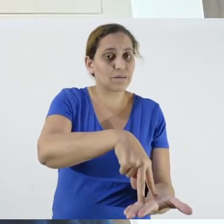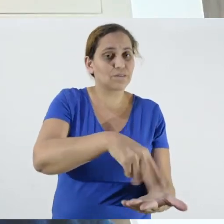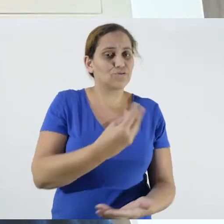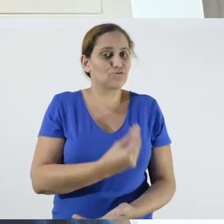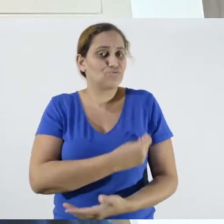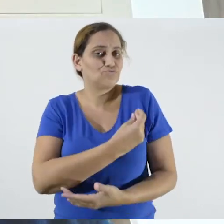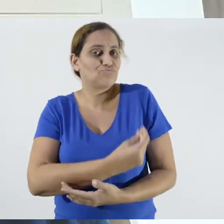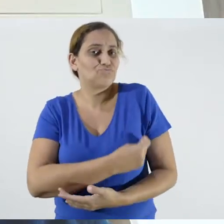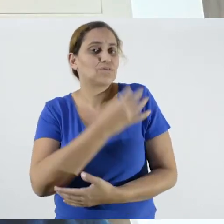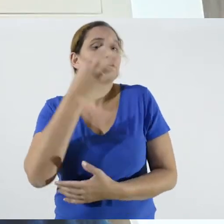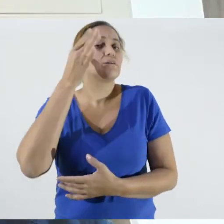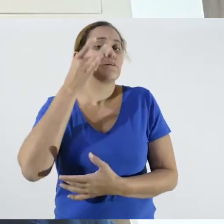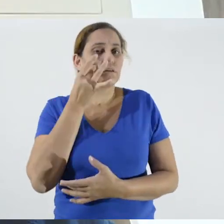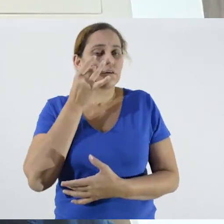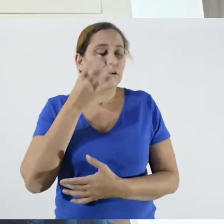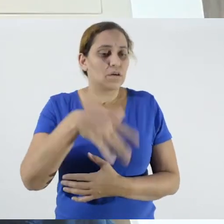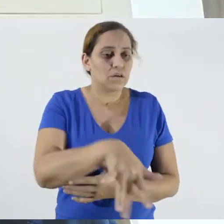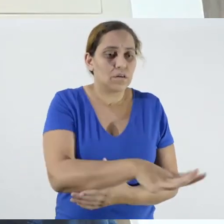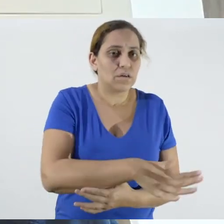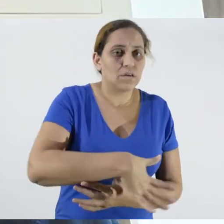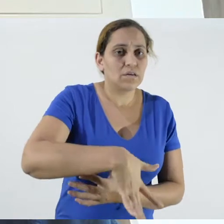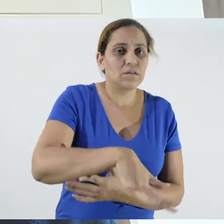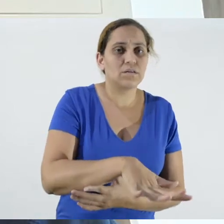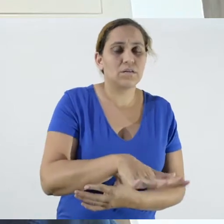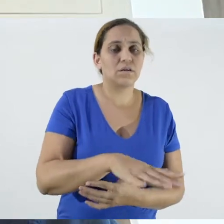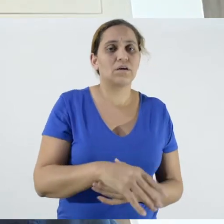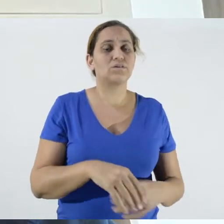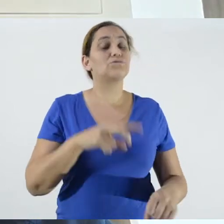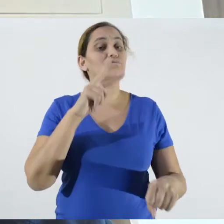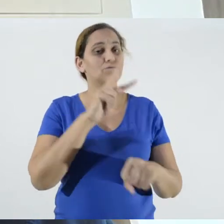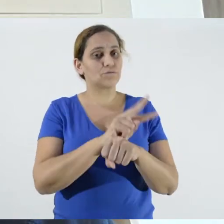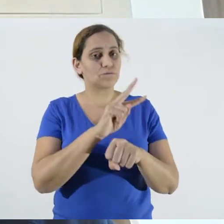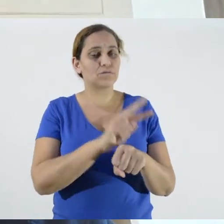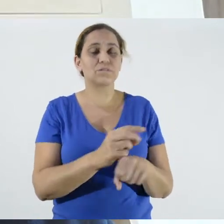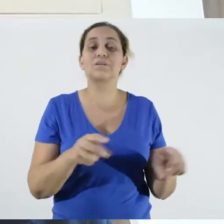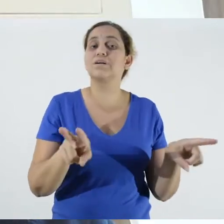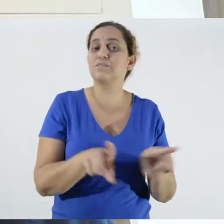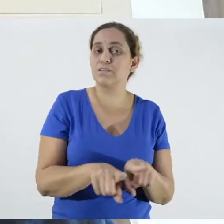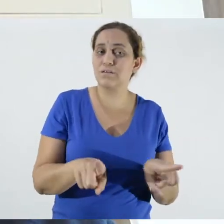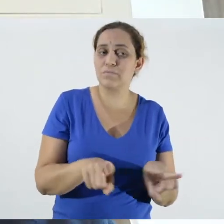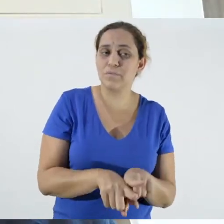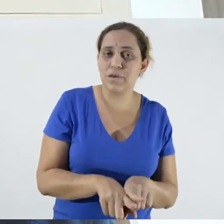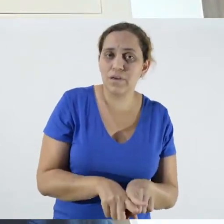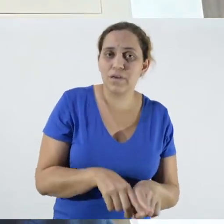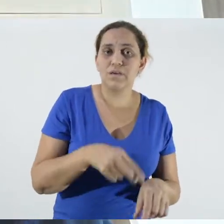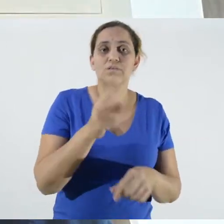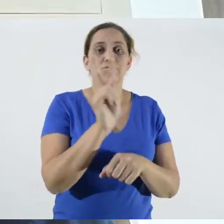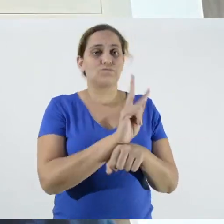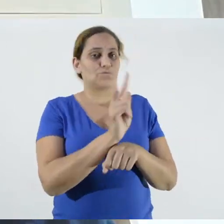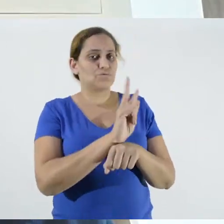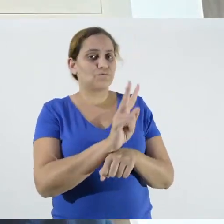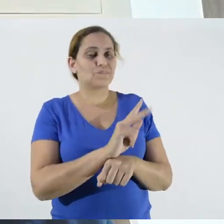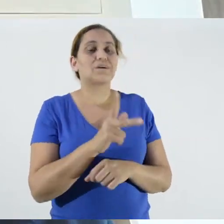This is also true for government agency inspectors, who did not stop and kept going